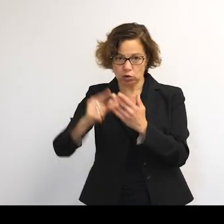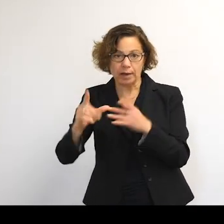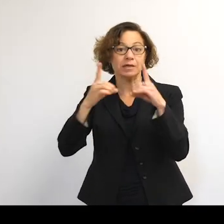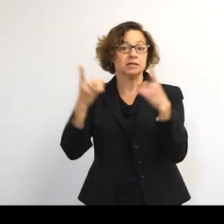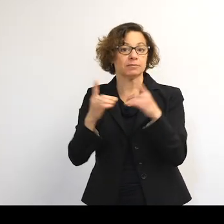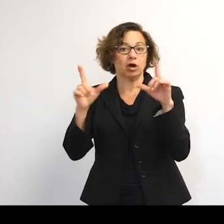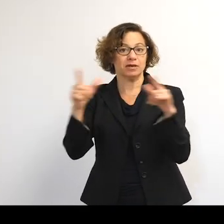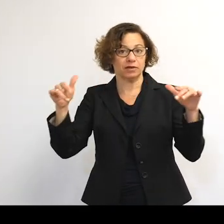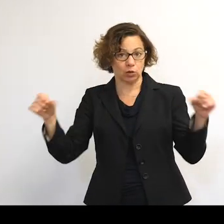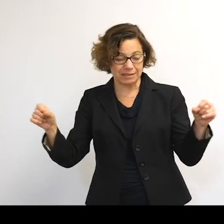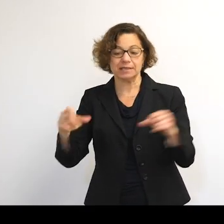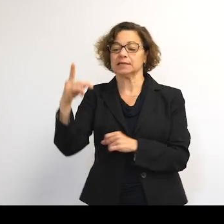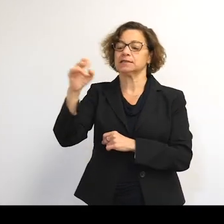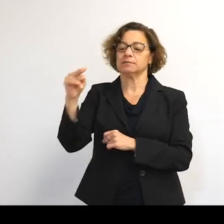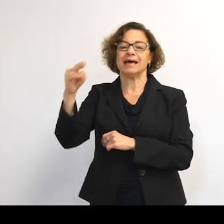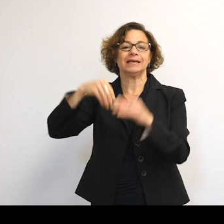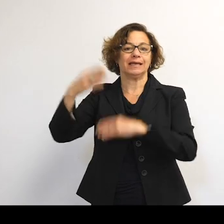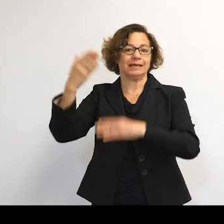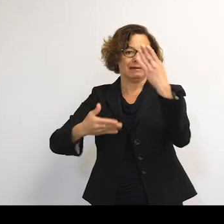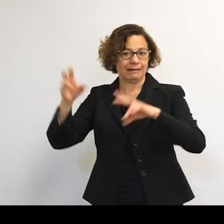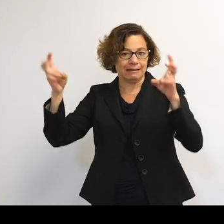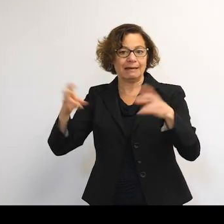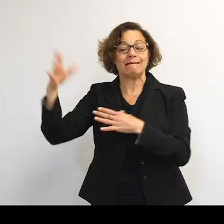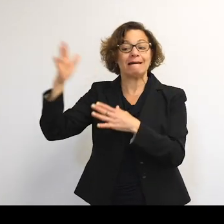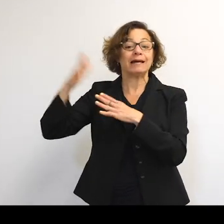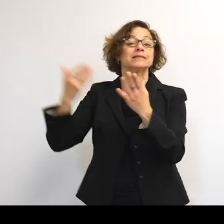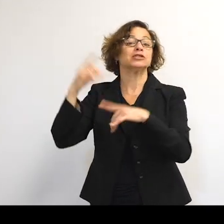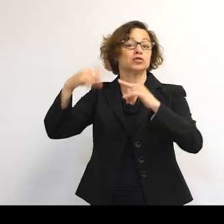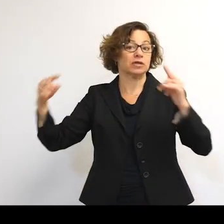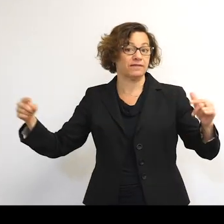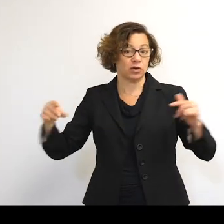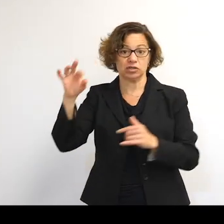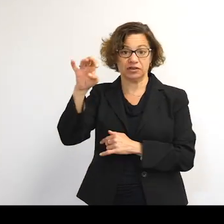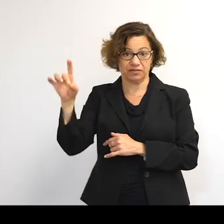of Linguistics, Penn in Hand, the Excellence Through Diversity Fund in the provost's office,